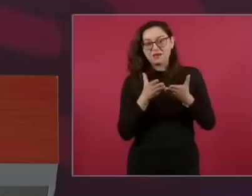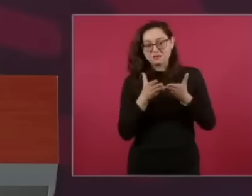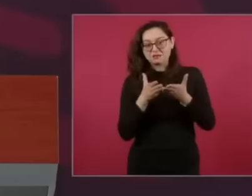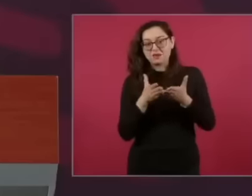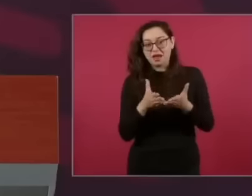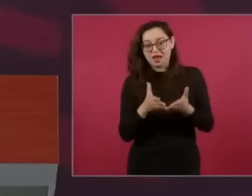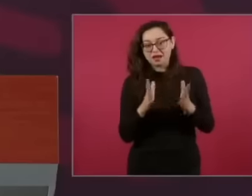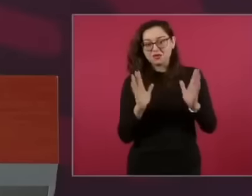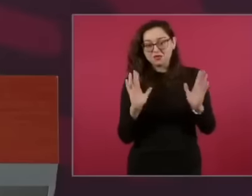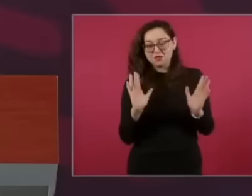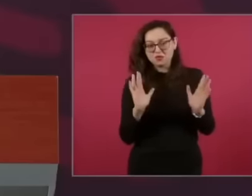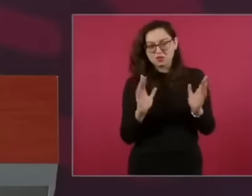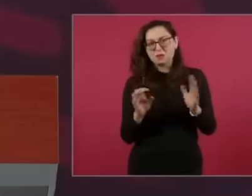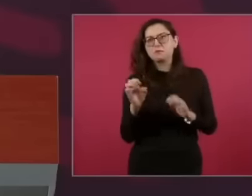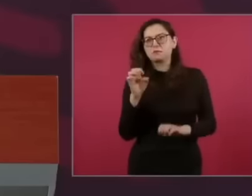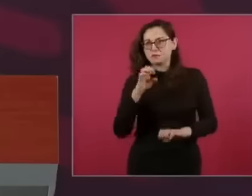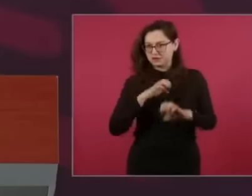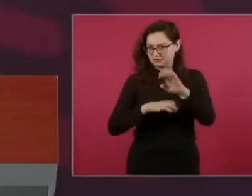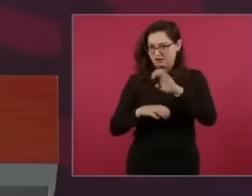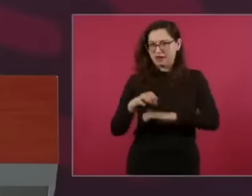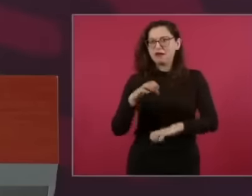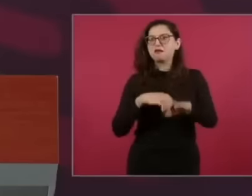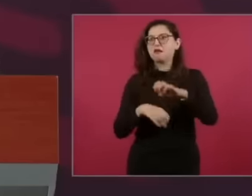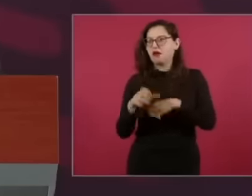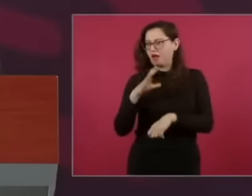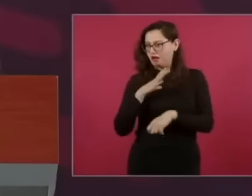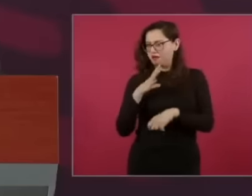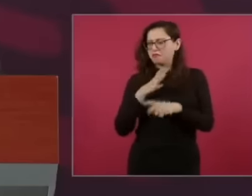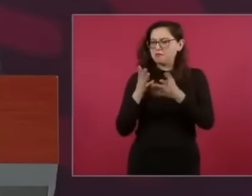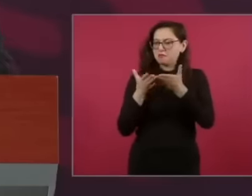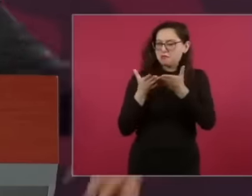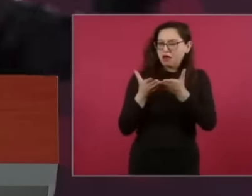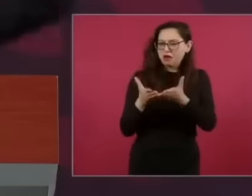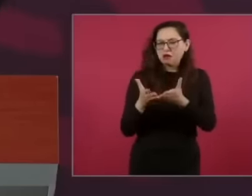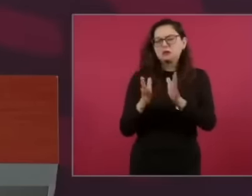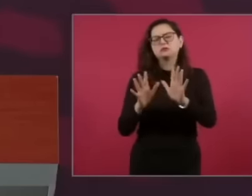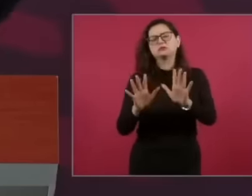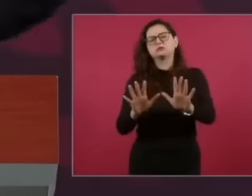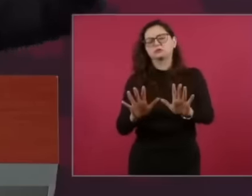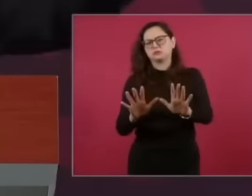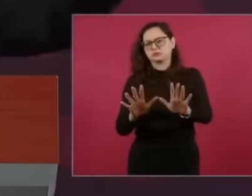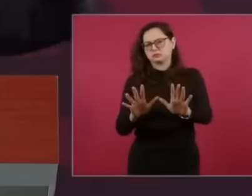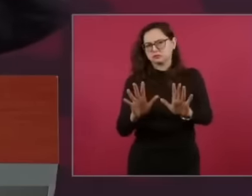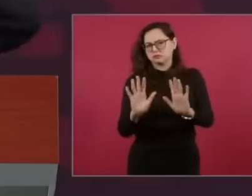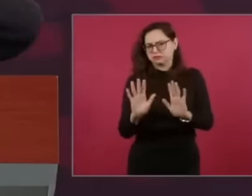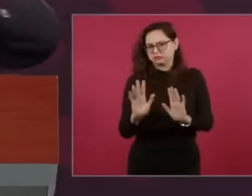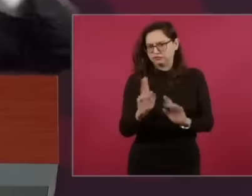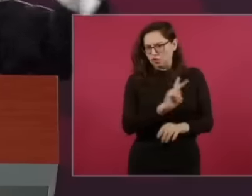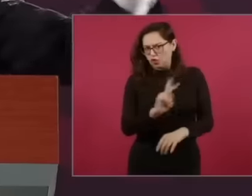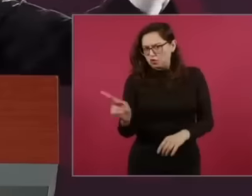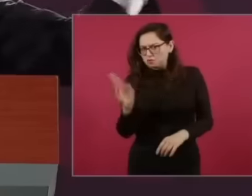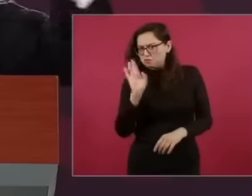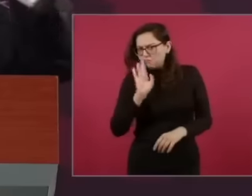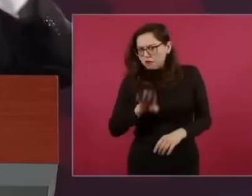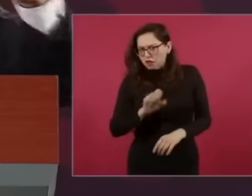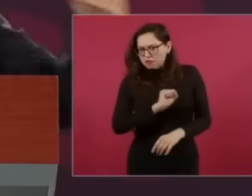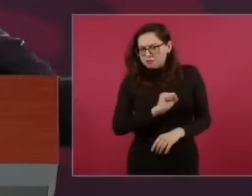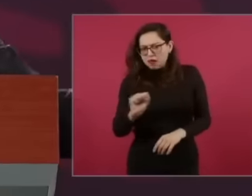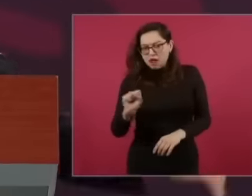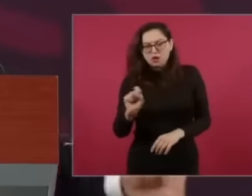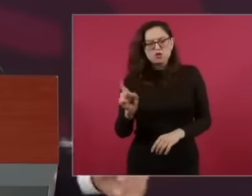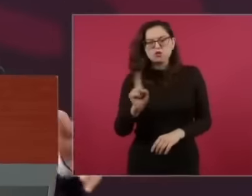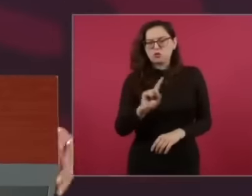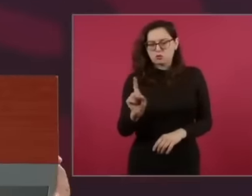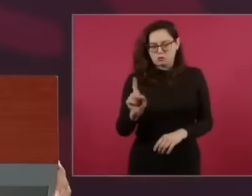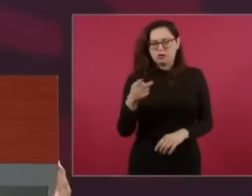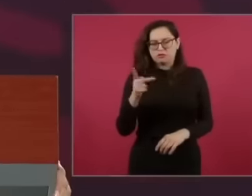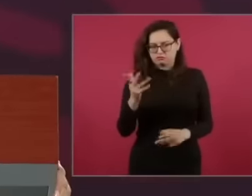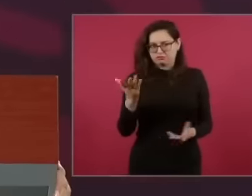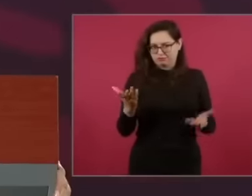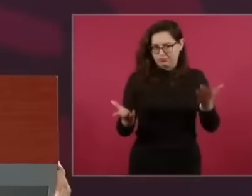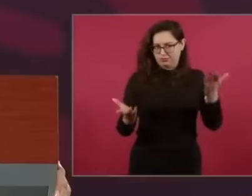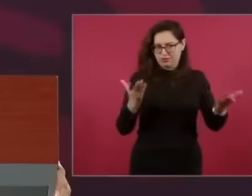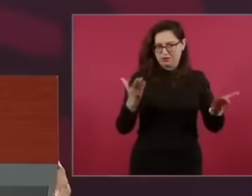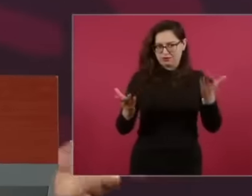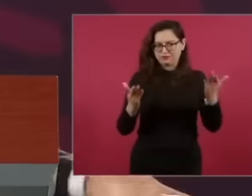evil, nothing more is for them to measure Ah because enough of